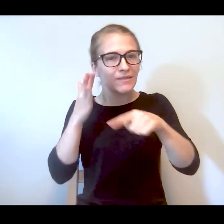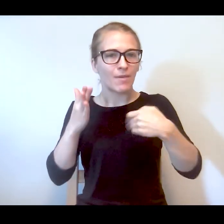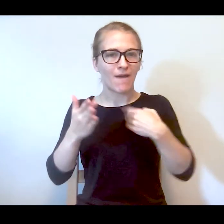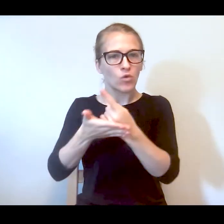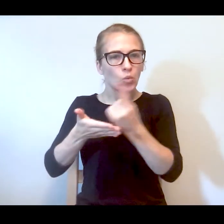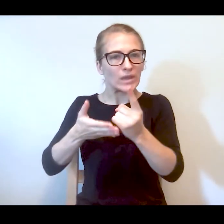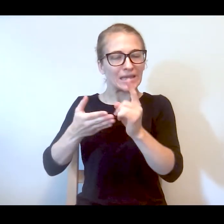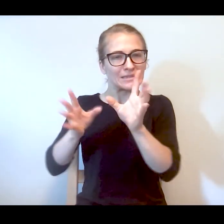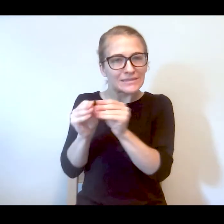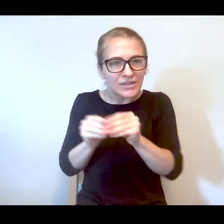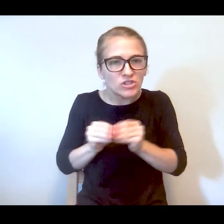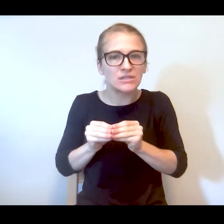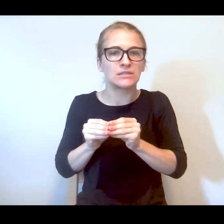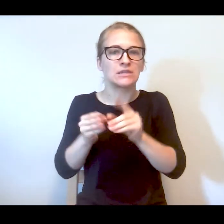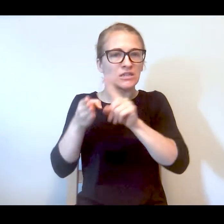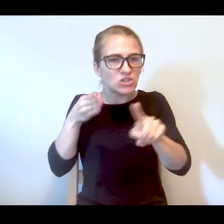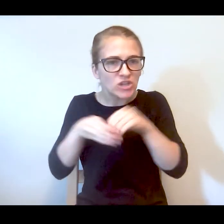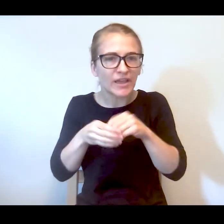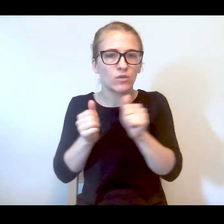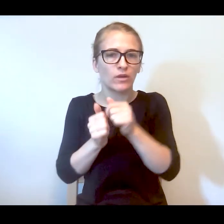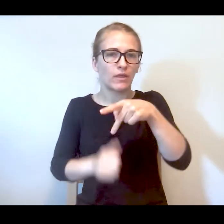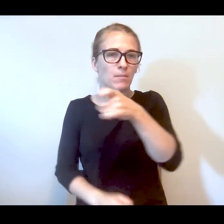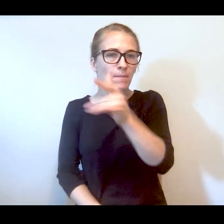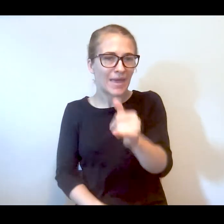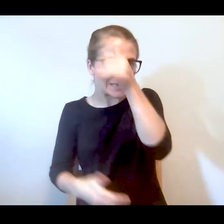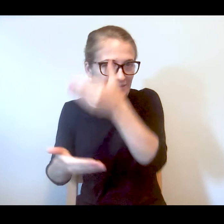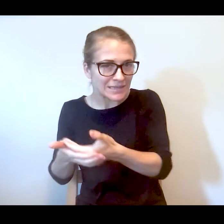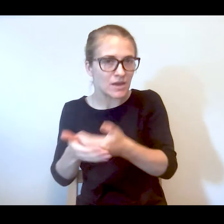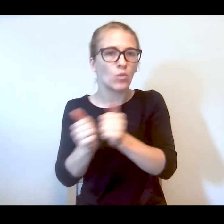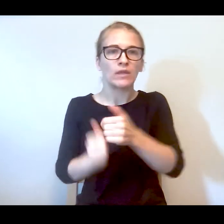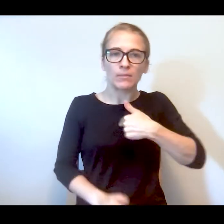check ins with Peggy's son, with me, with people who